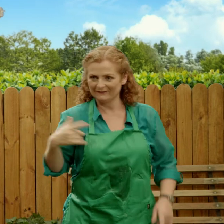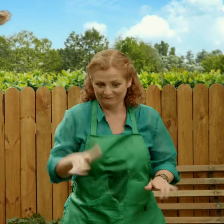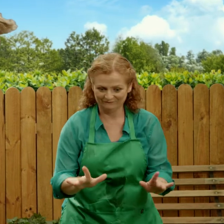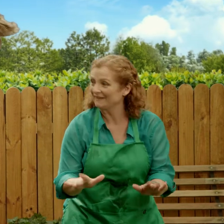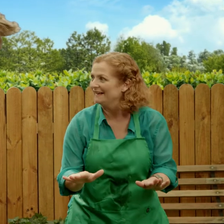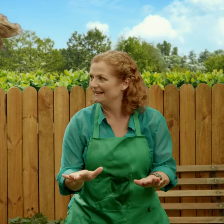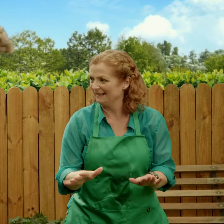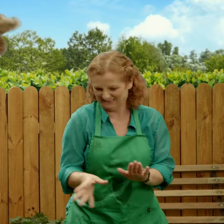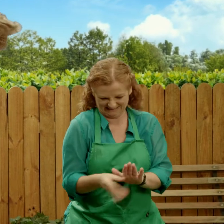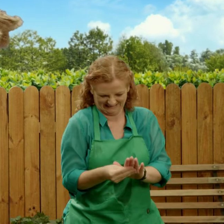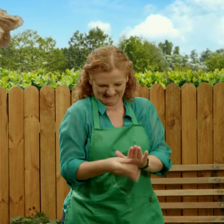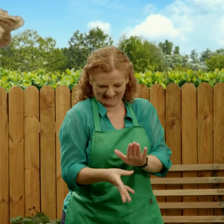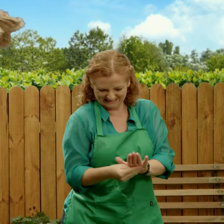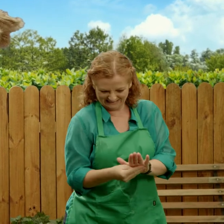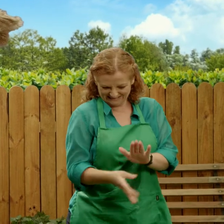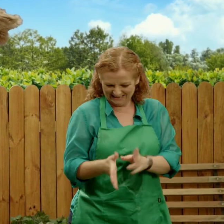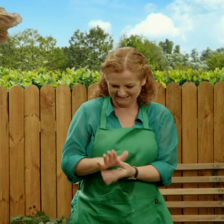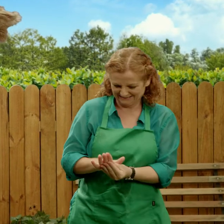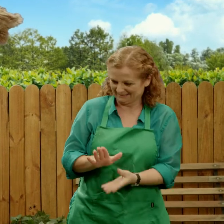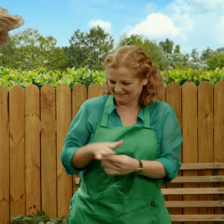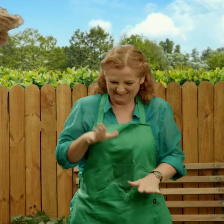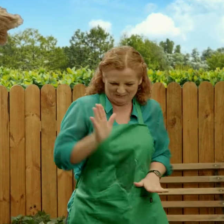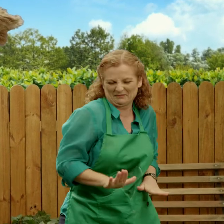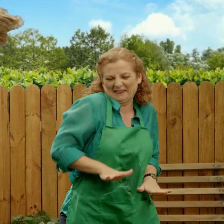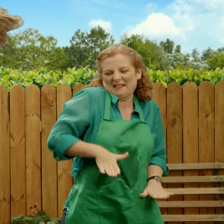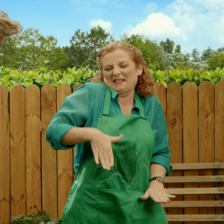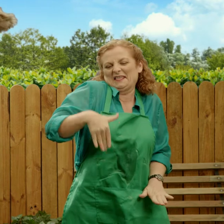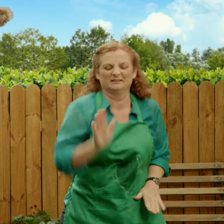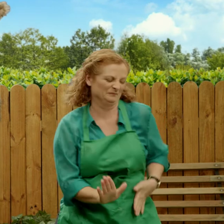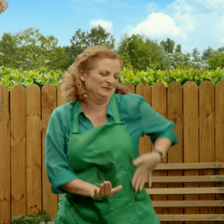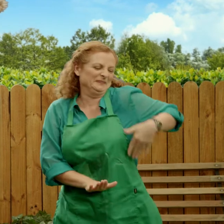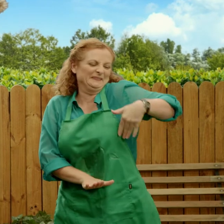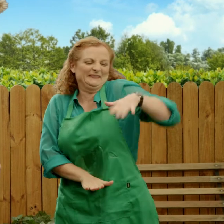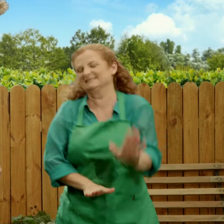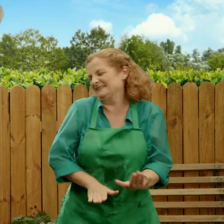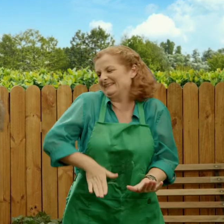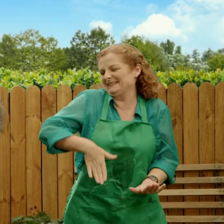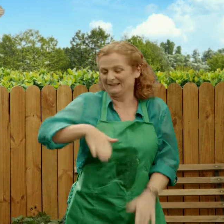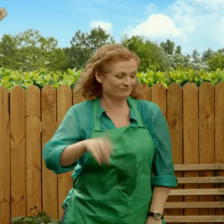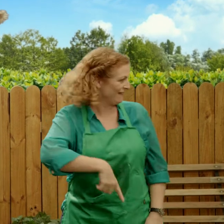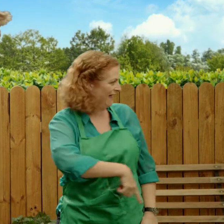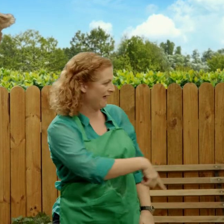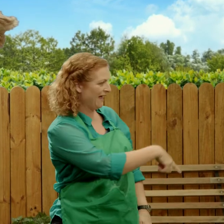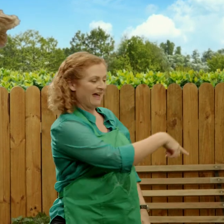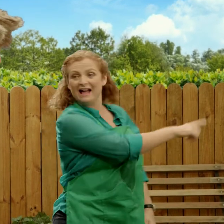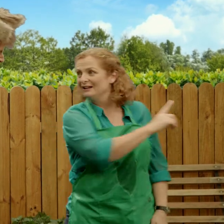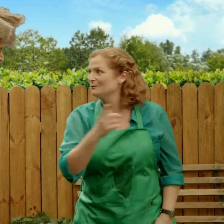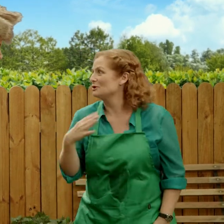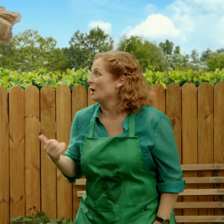Why don't we pretend that our feet are really sticky and that the grass is all sticky, all the way back to the kitchen?